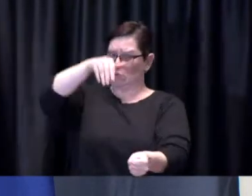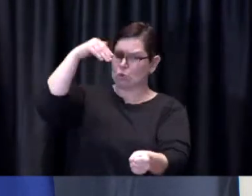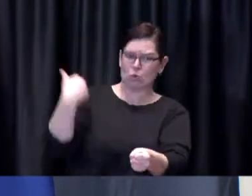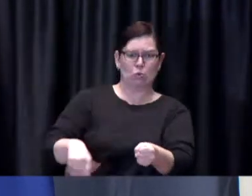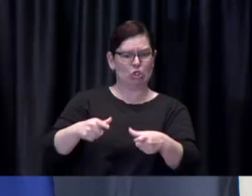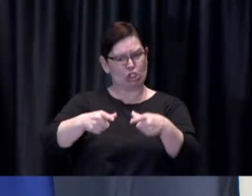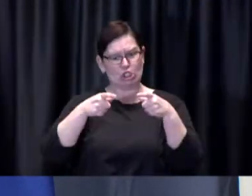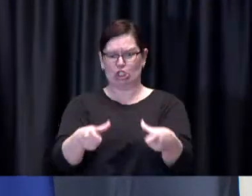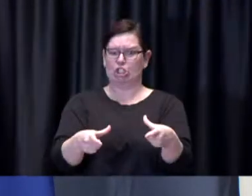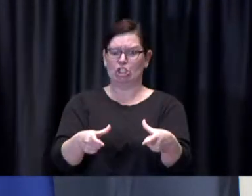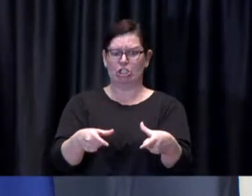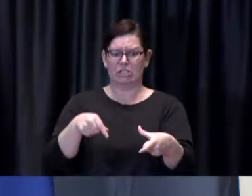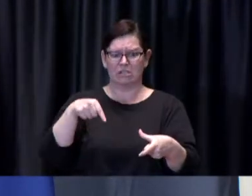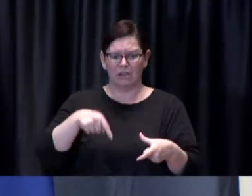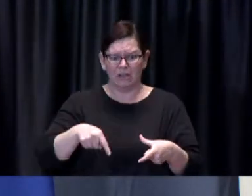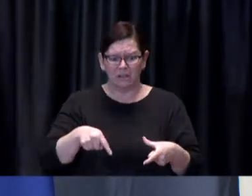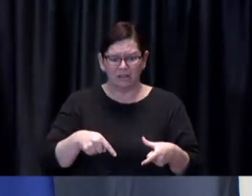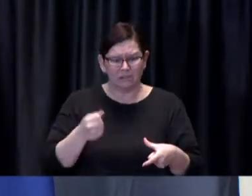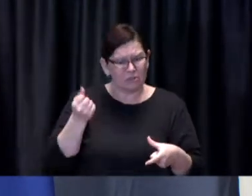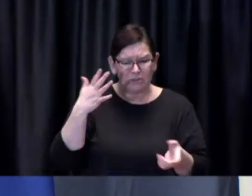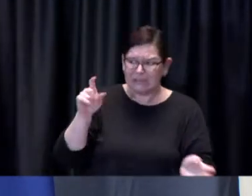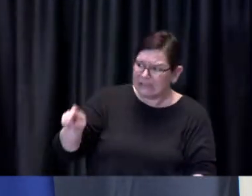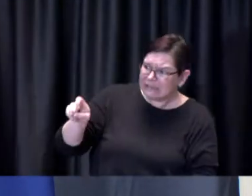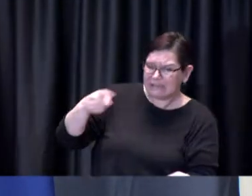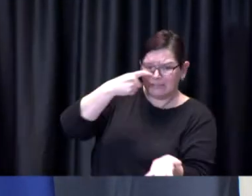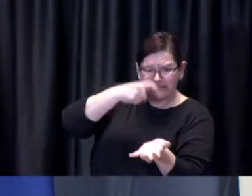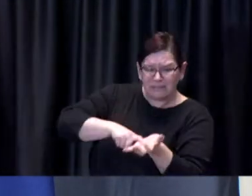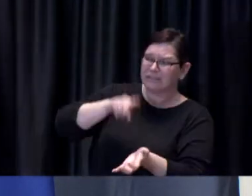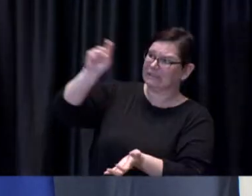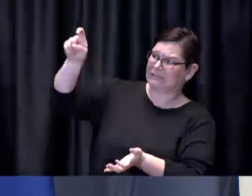in vaccine allocations alongside other hot spots in the country.